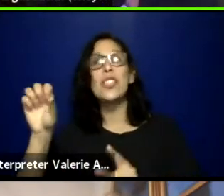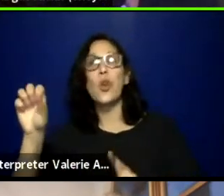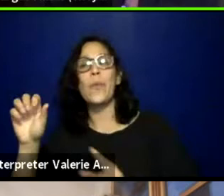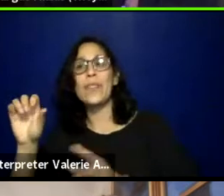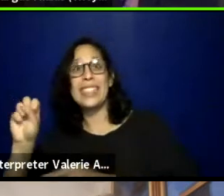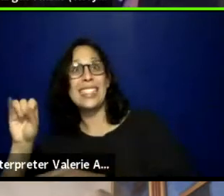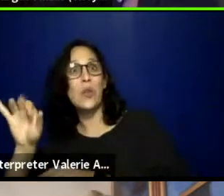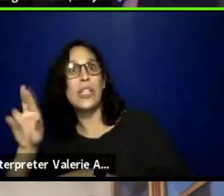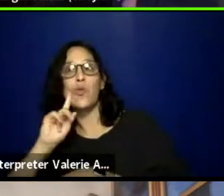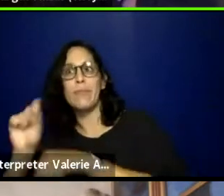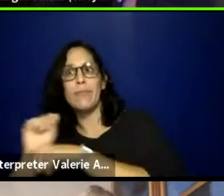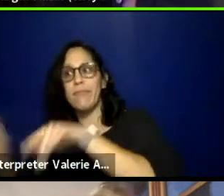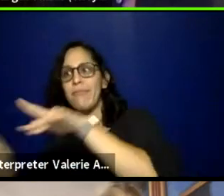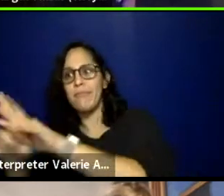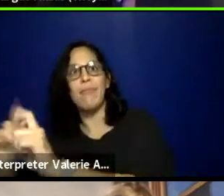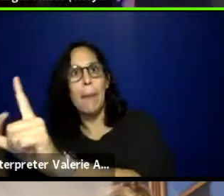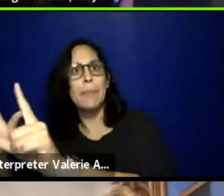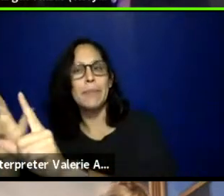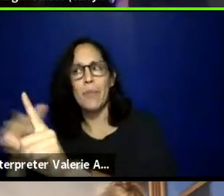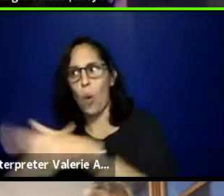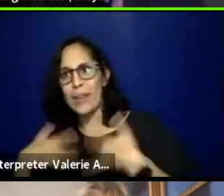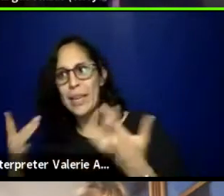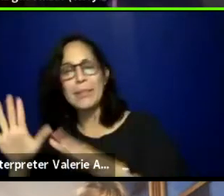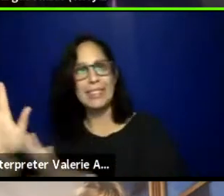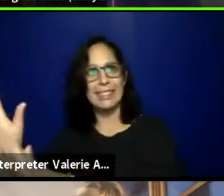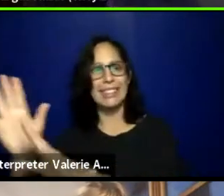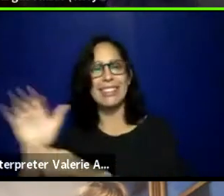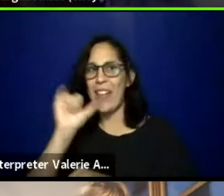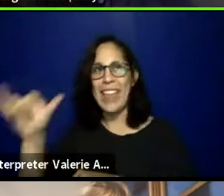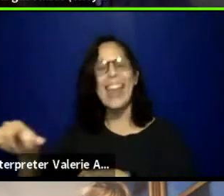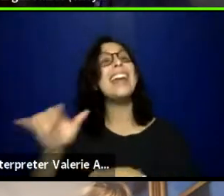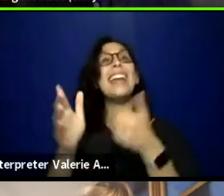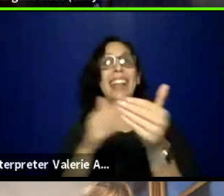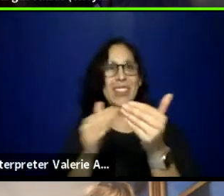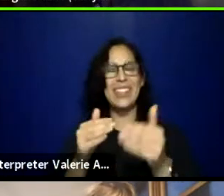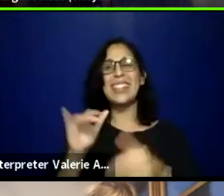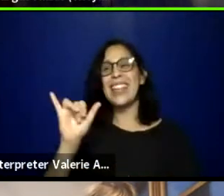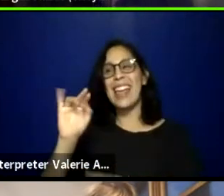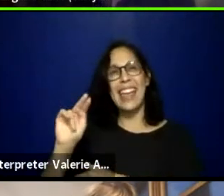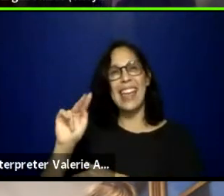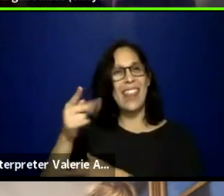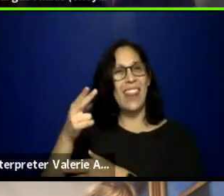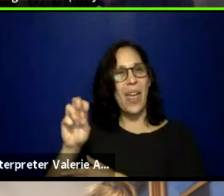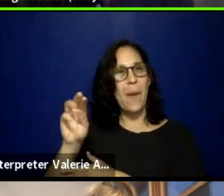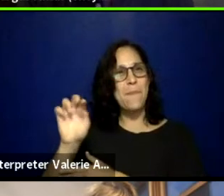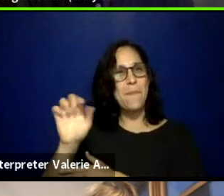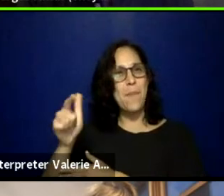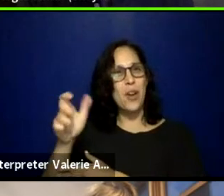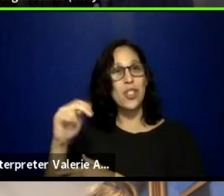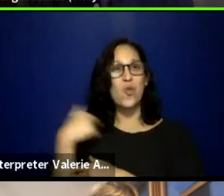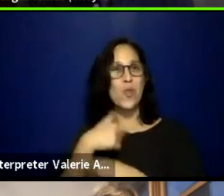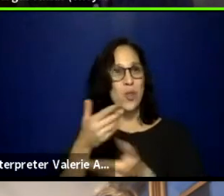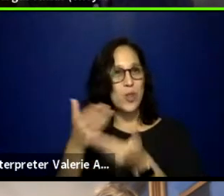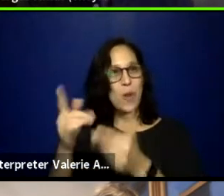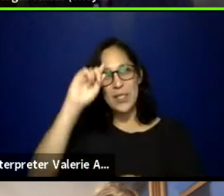Calling in from Yokuts Territory. So In the Margin, we are a service minded committee oriented arts and advocacy company,